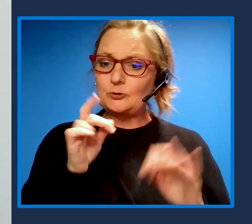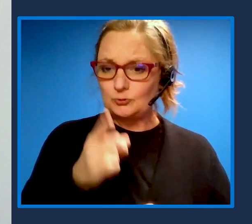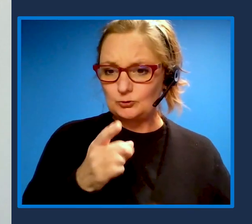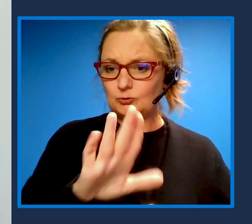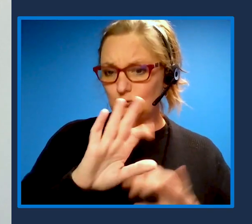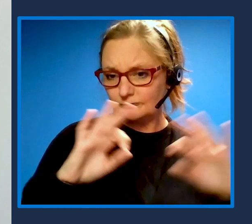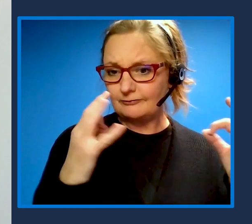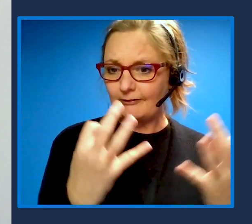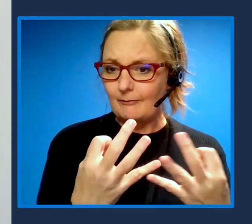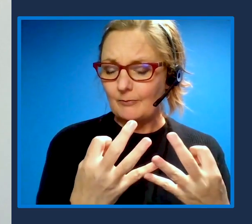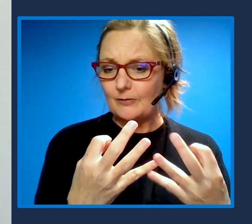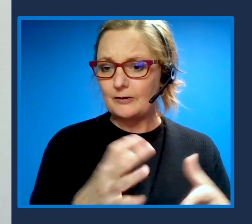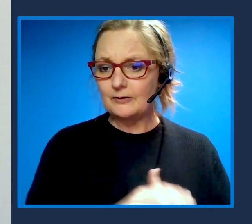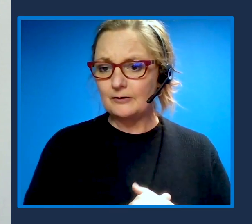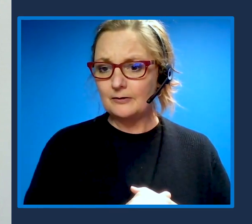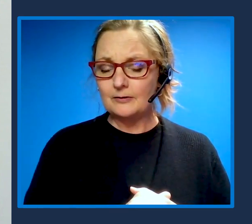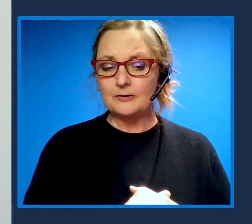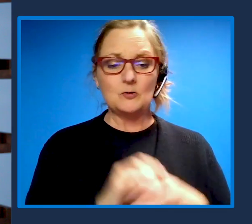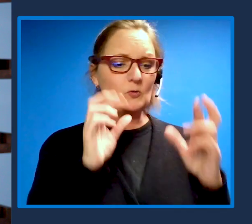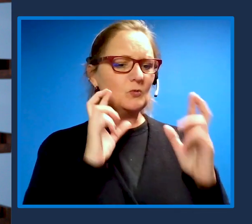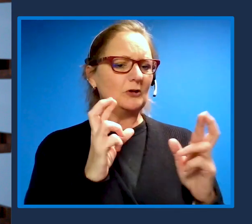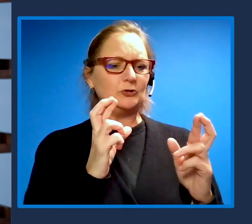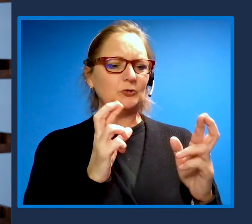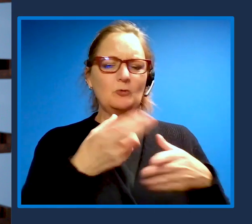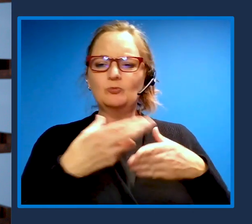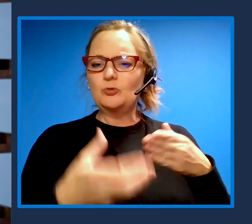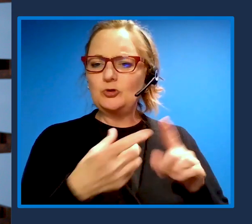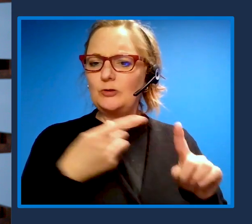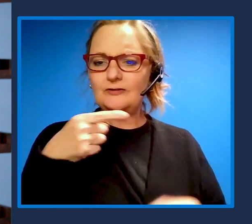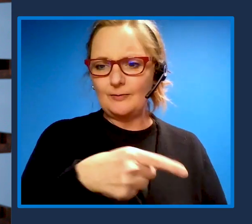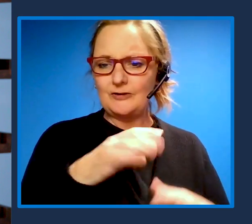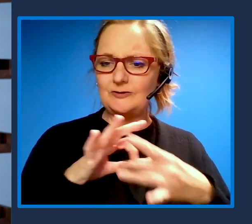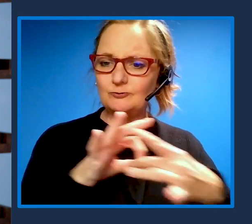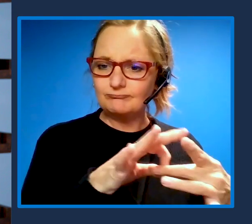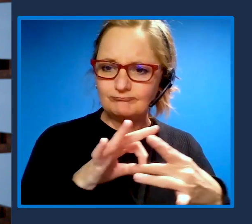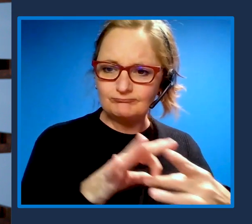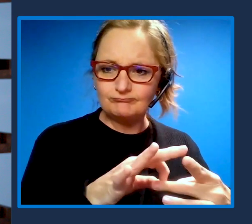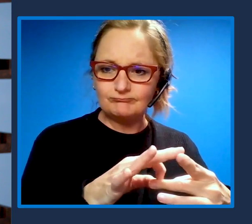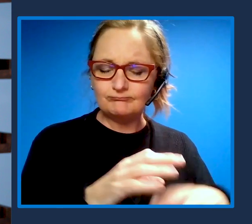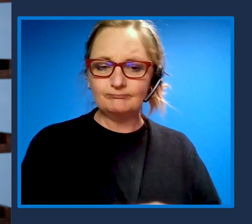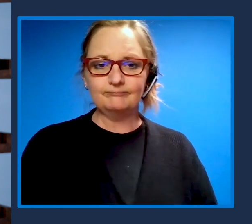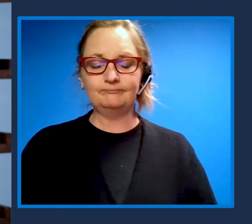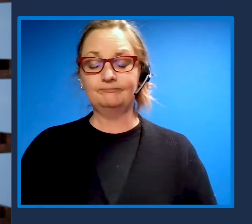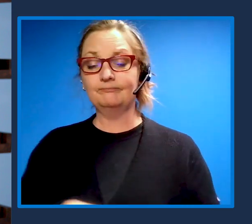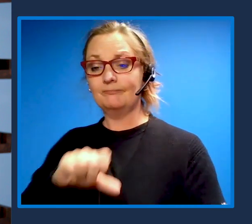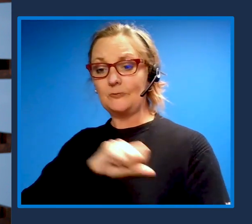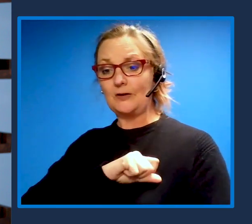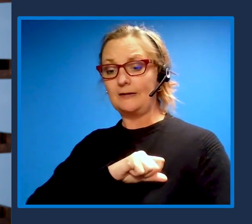And what do you hope really comes from this? Thanks Jenny, for that question, Anu and I